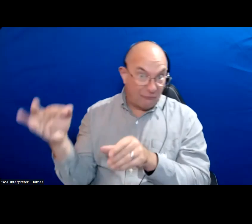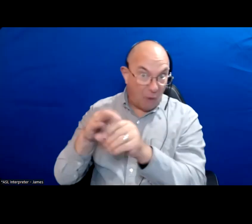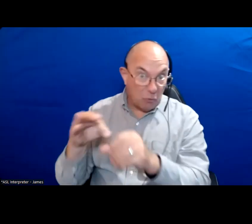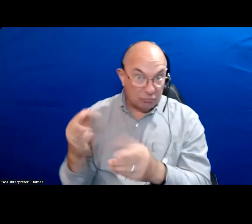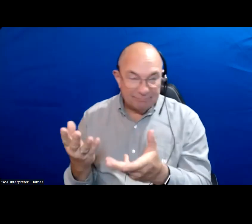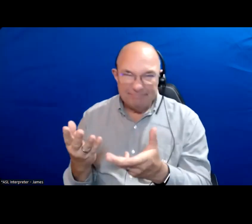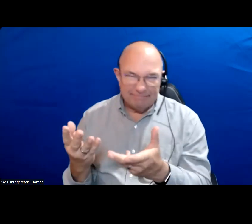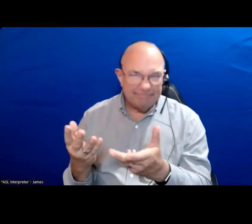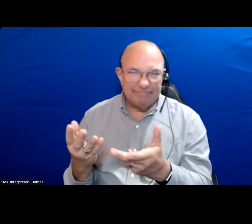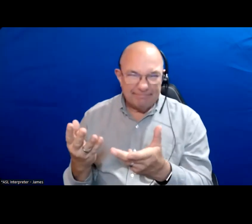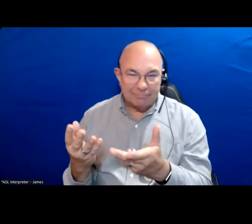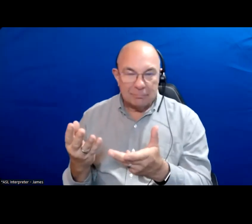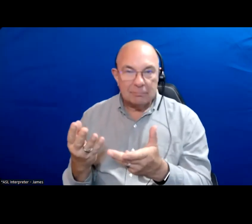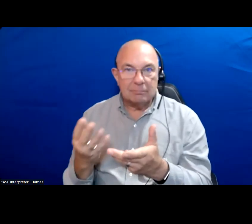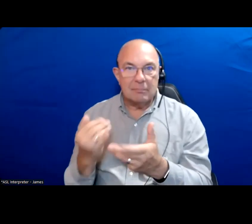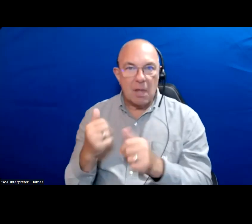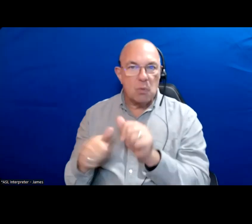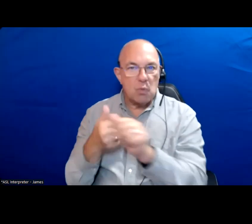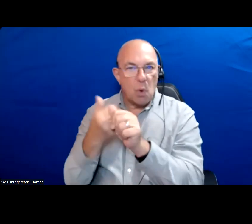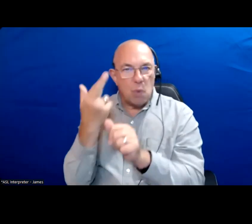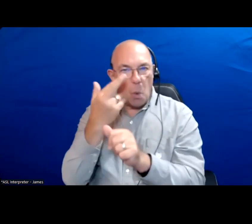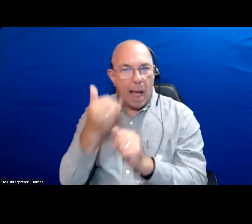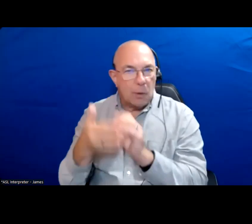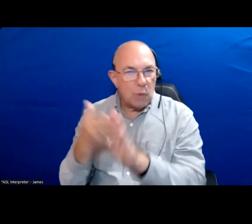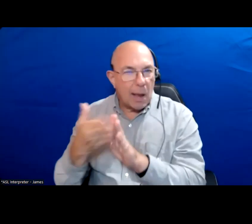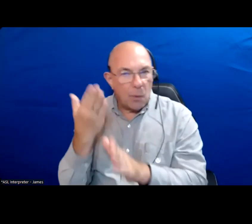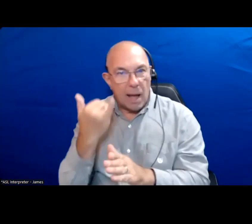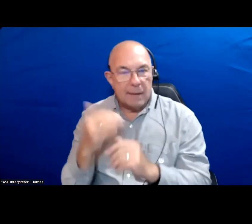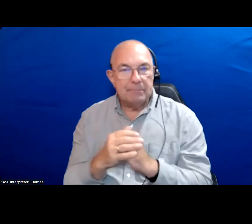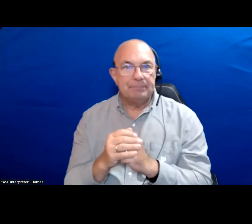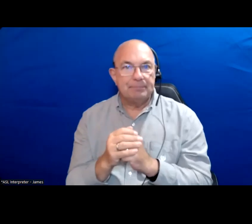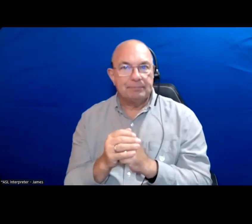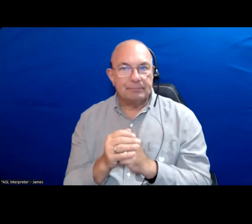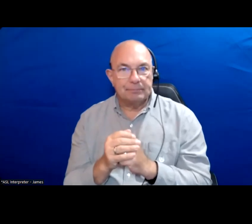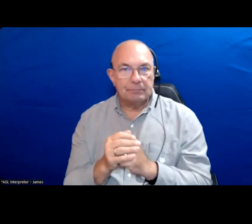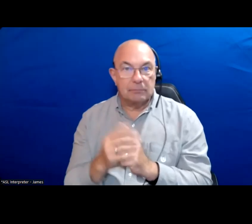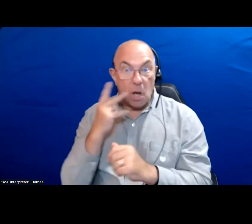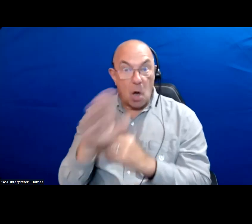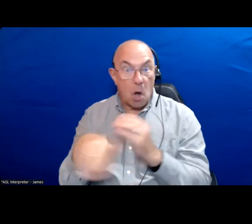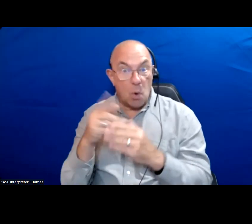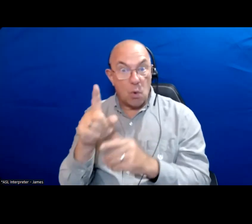I think about the motivation around it in the broadest sense looking at all 102 it is